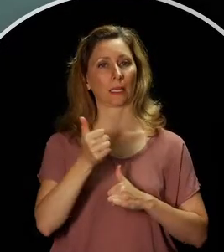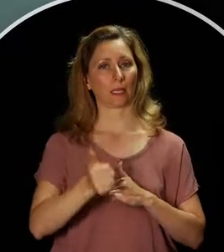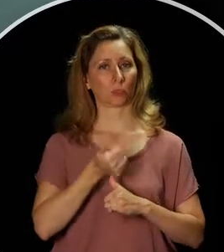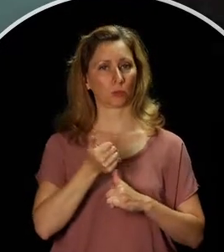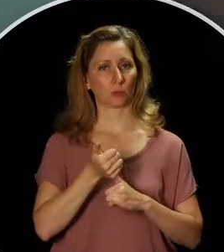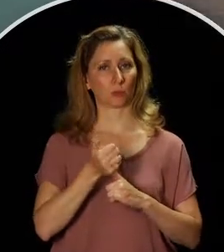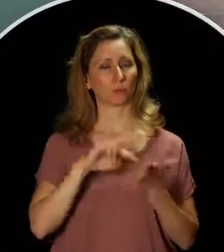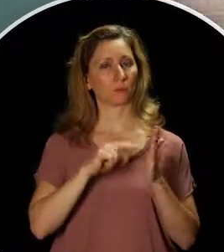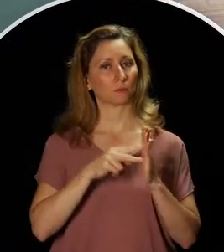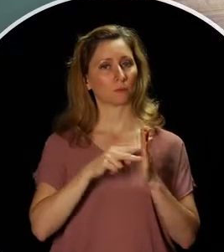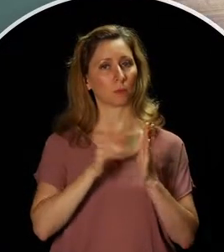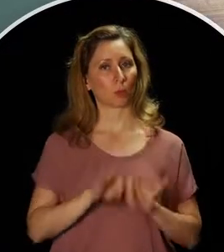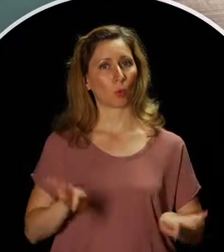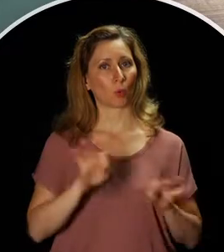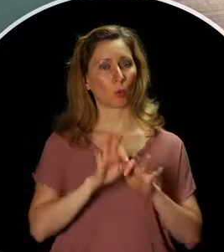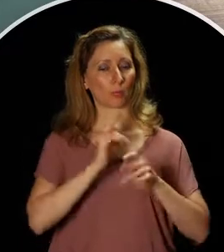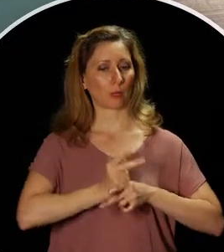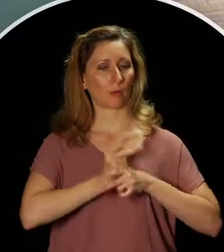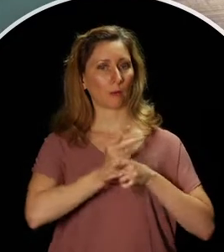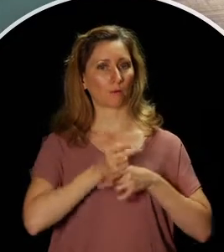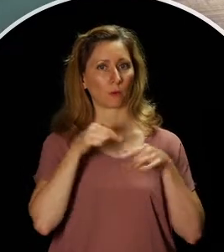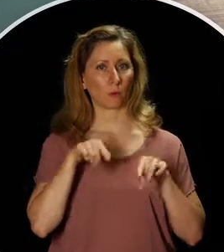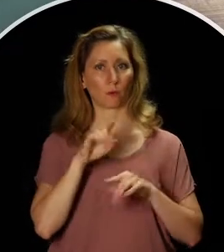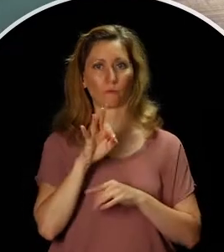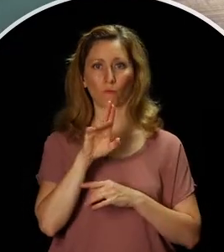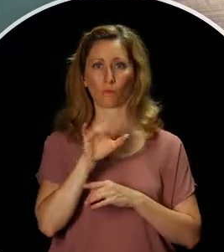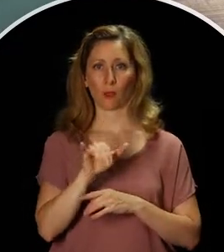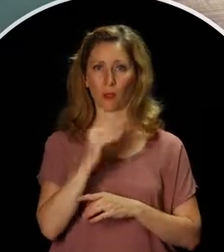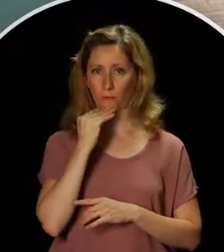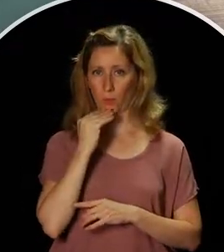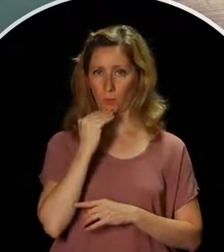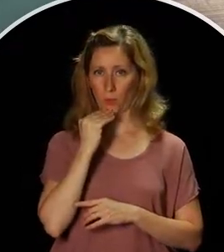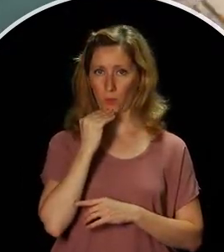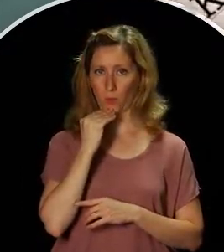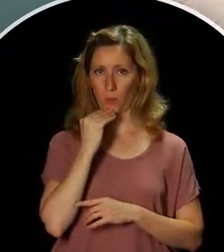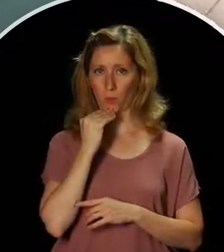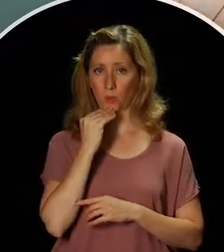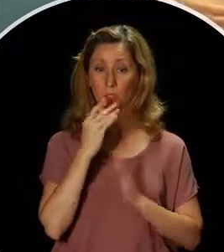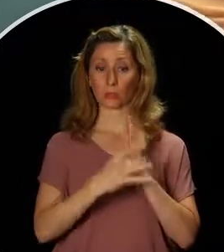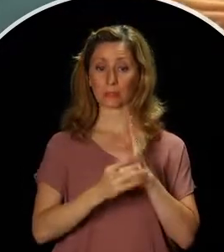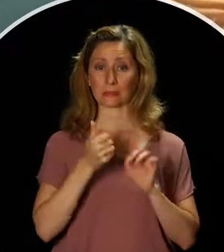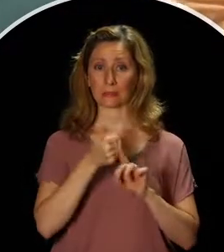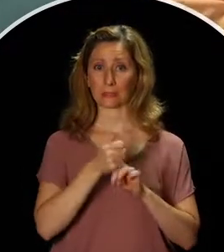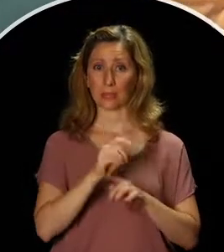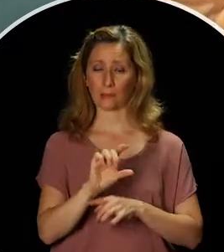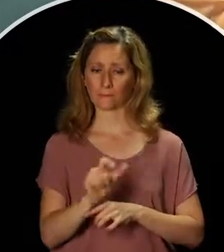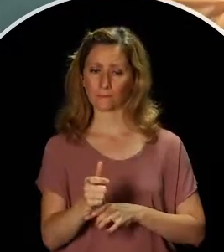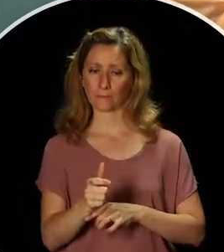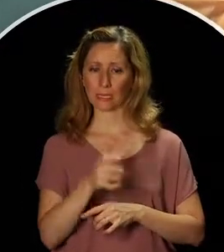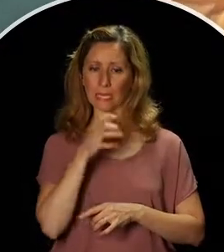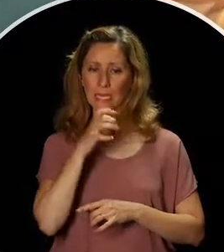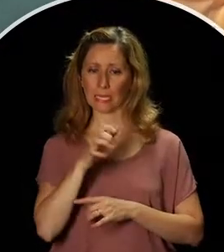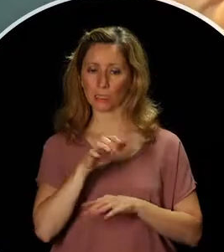so use extra caution when you are frying food. Heat the grease slowly and watch it the entire time